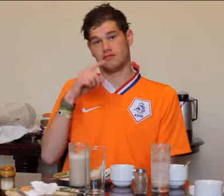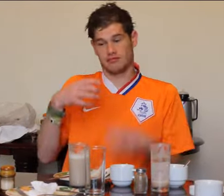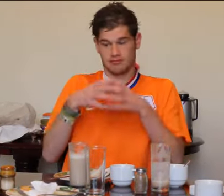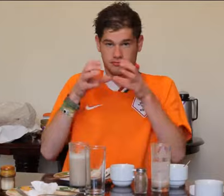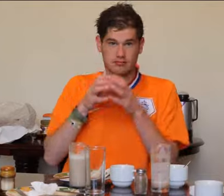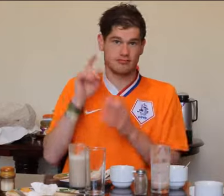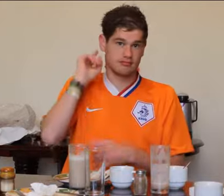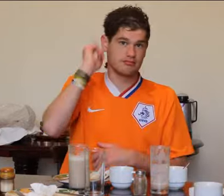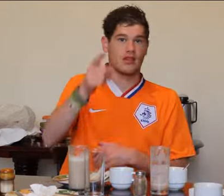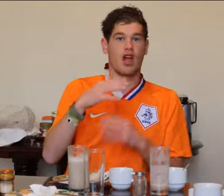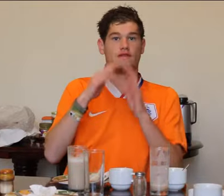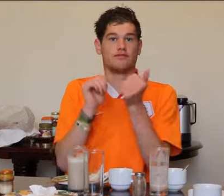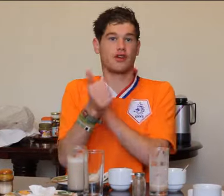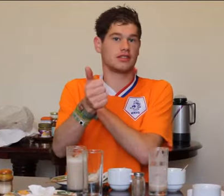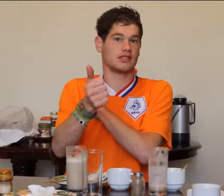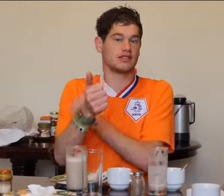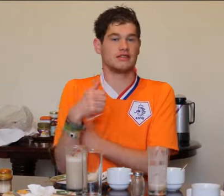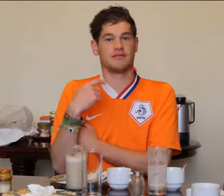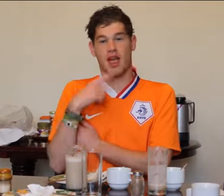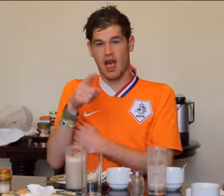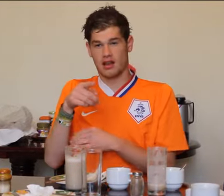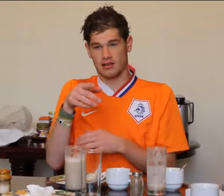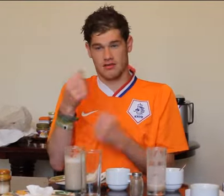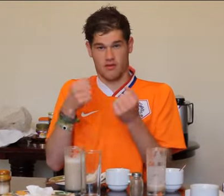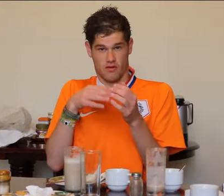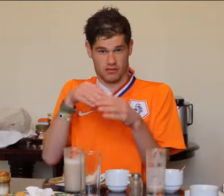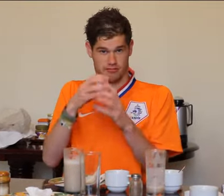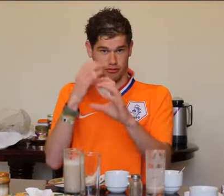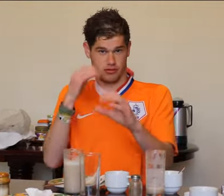First we went to the House of Sports